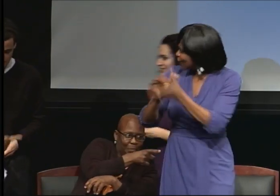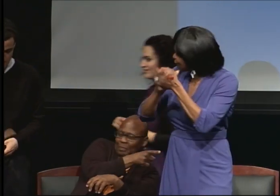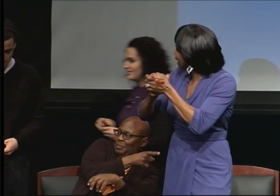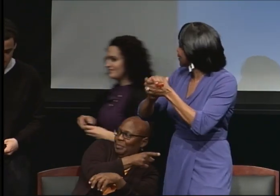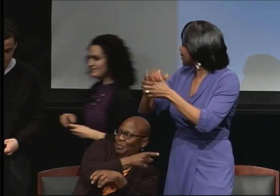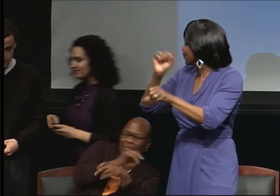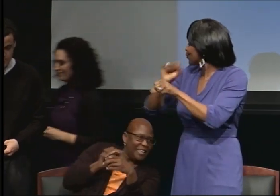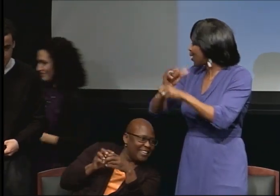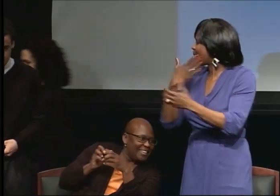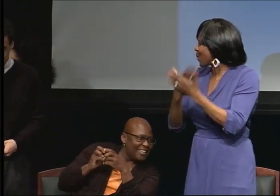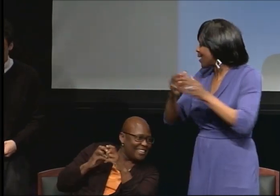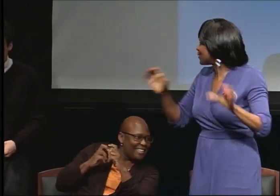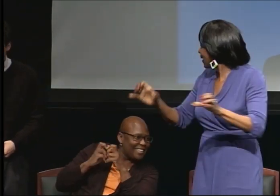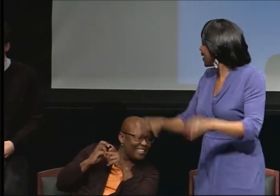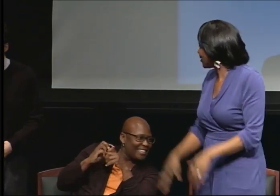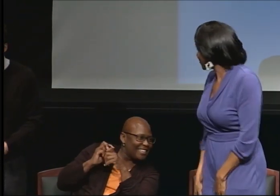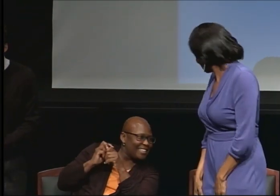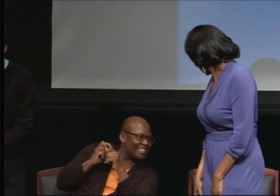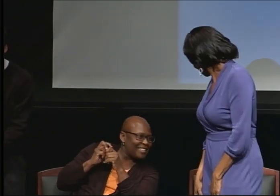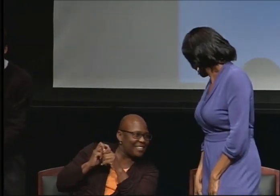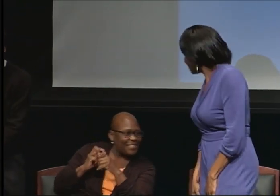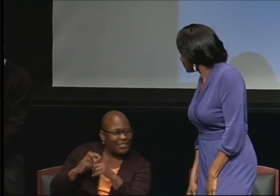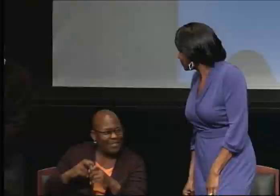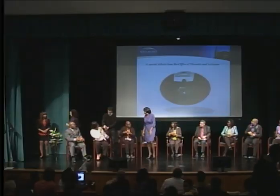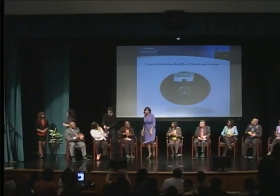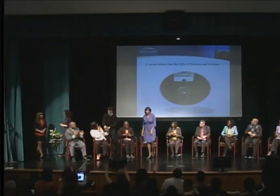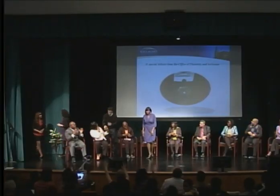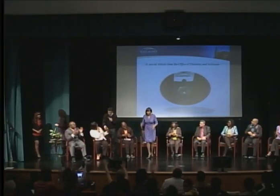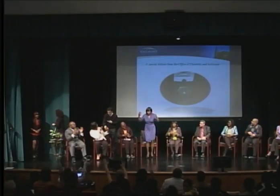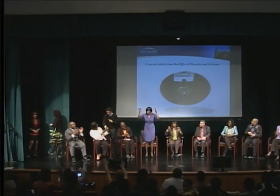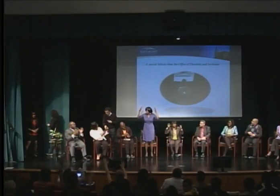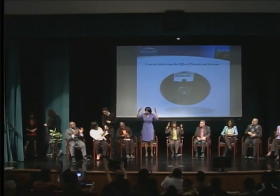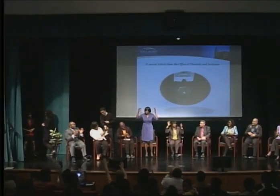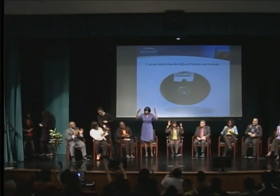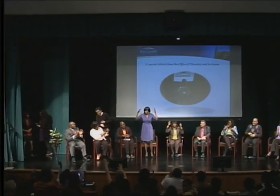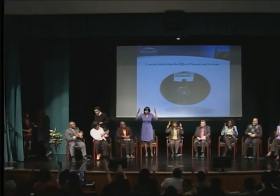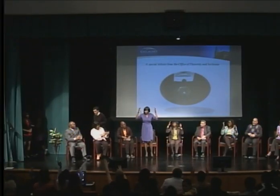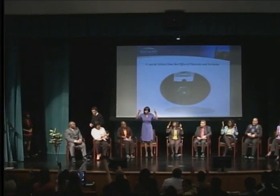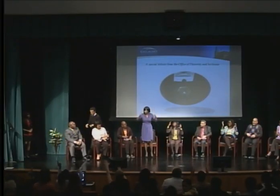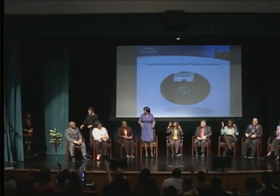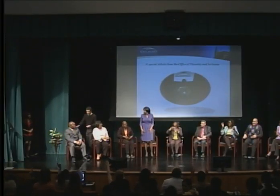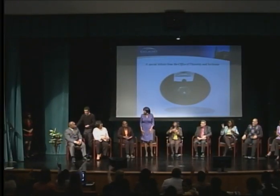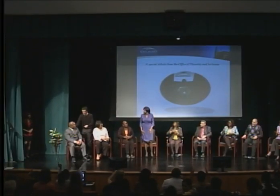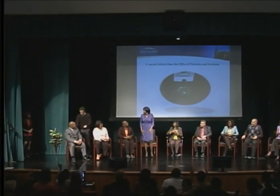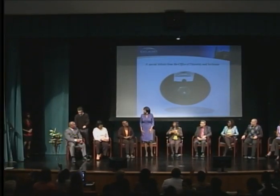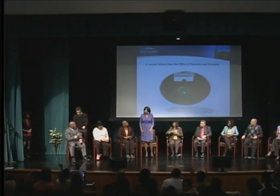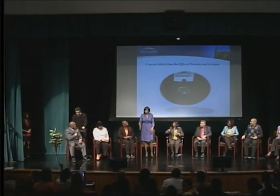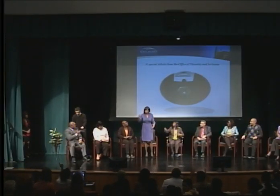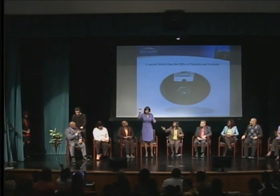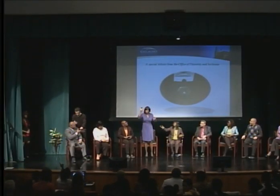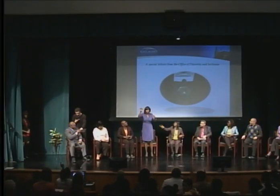And that concludes our program. Thank you for coming. And please do remember to fill out the evaluation. Thank you.